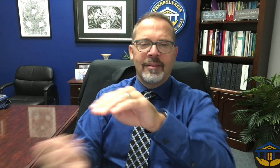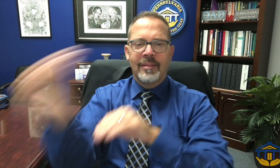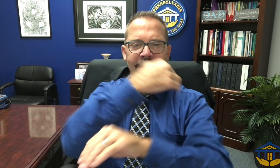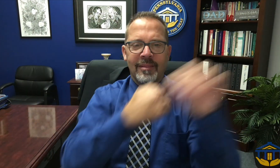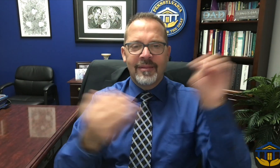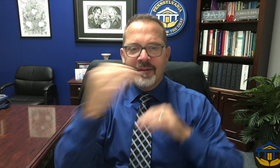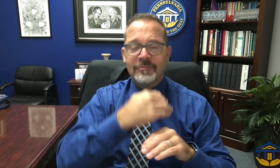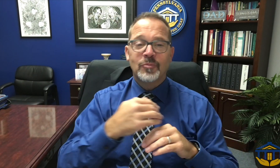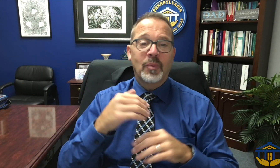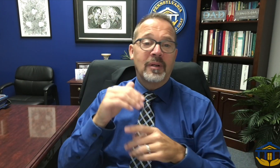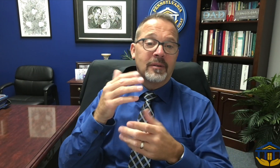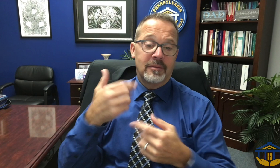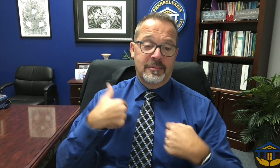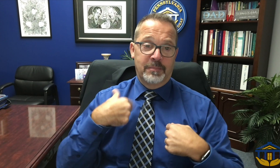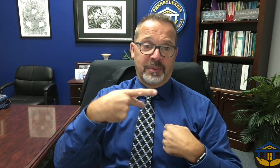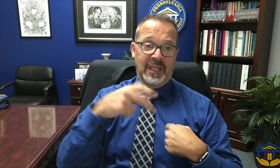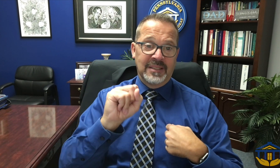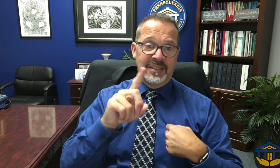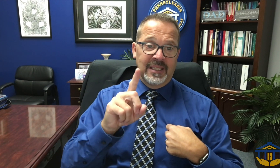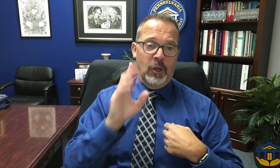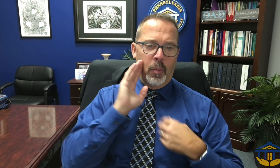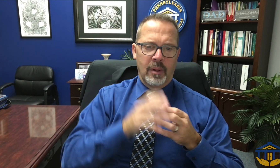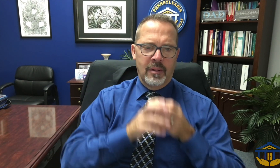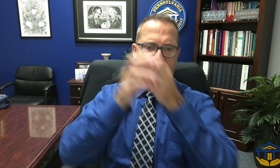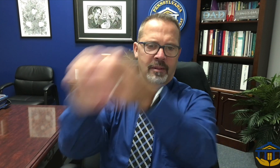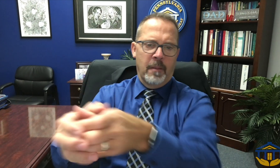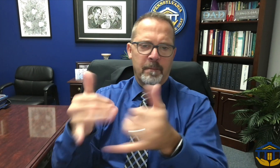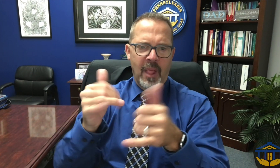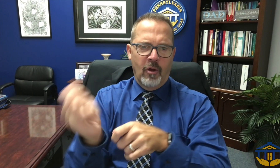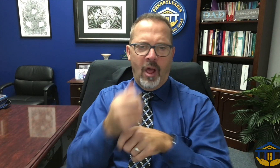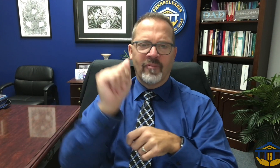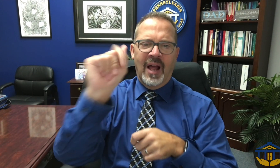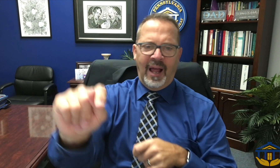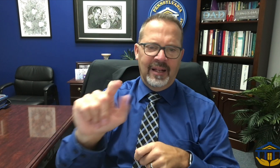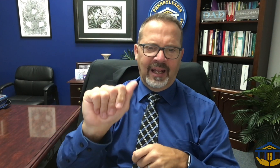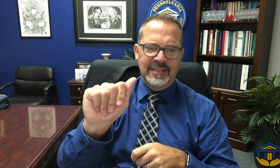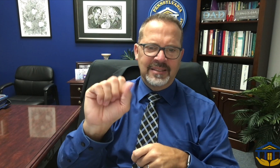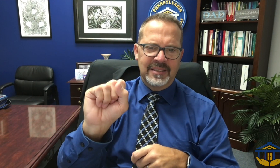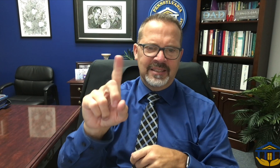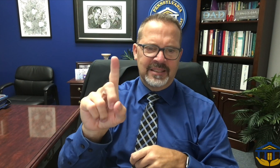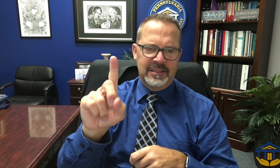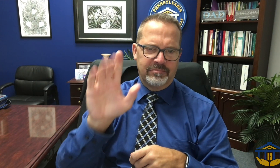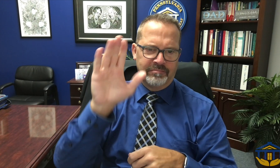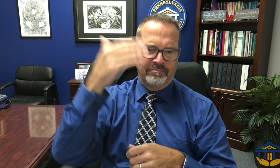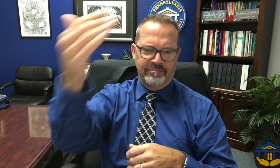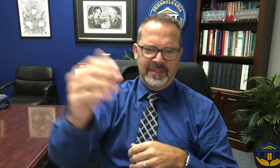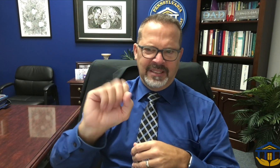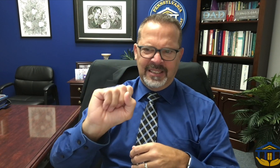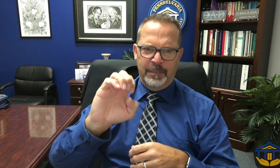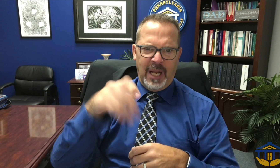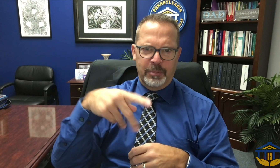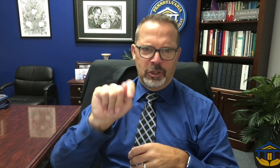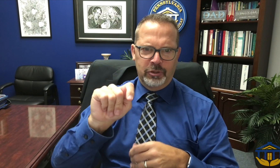have agreed that PSD will attend the golf outing for ASD in September, at the end of this month.